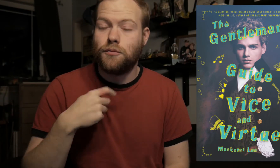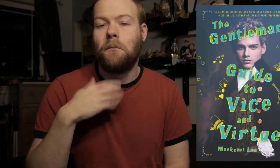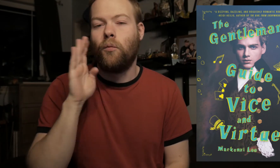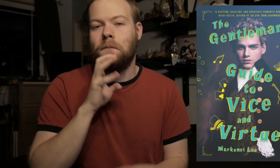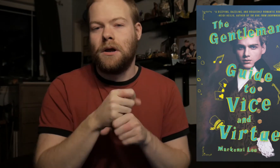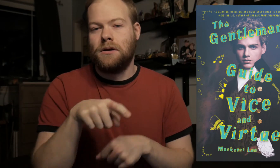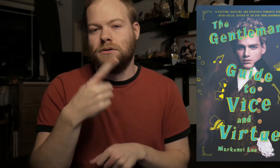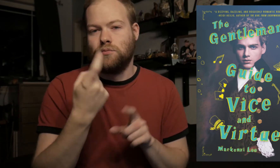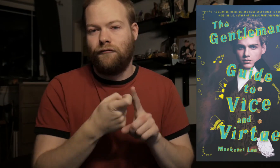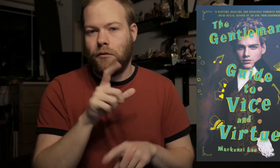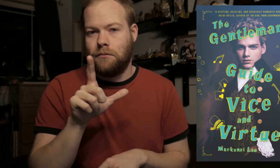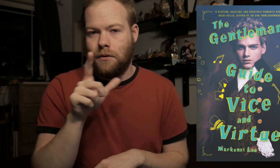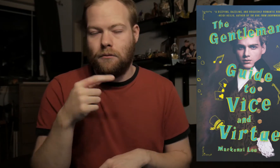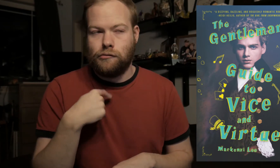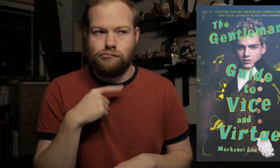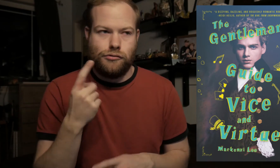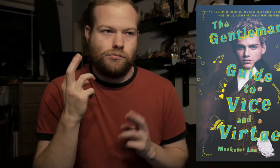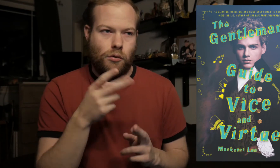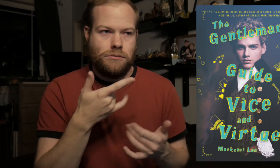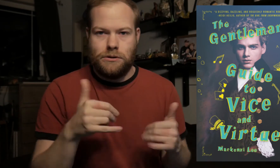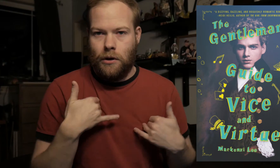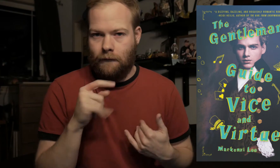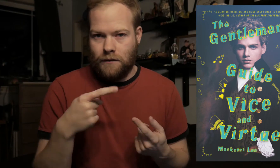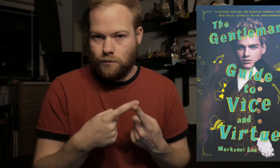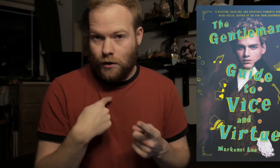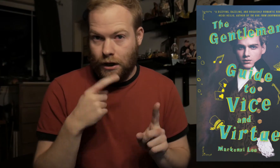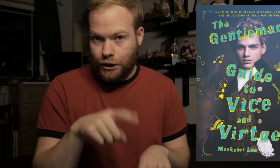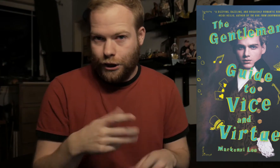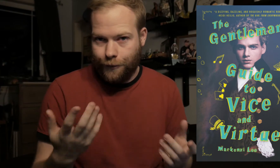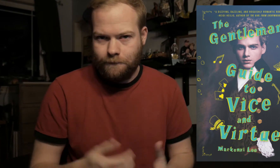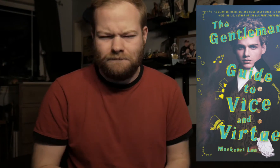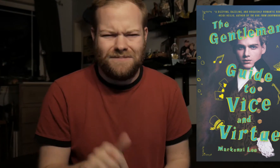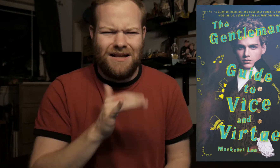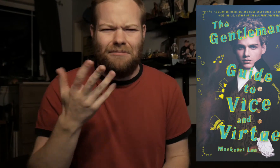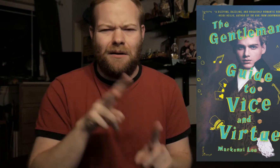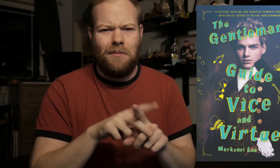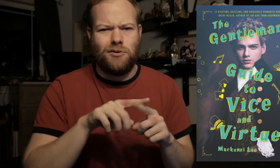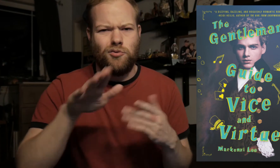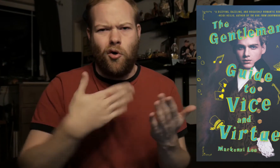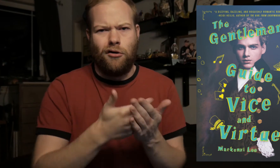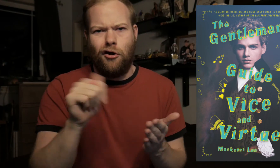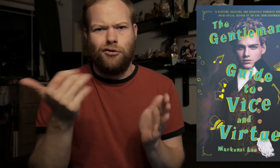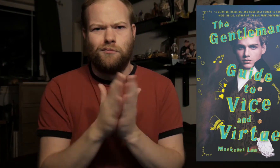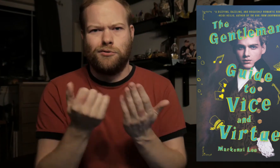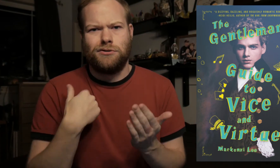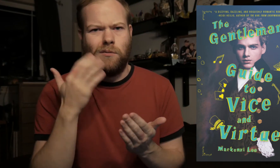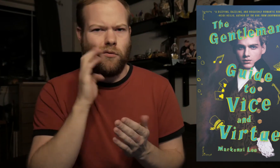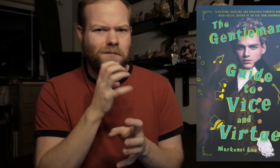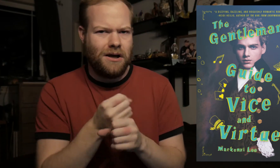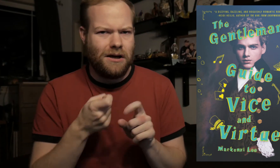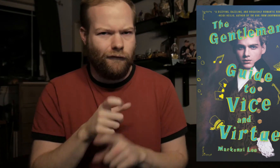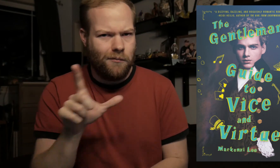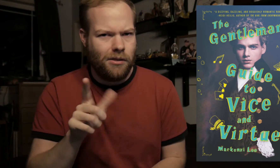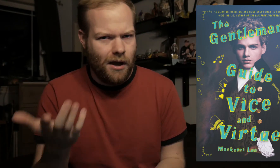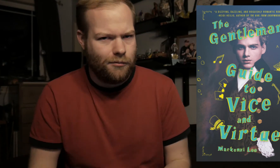I’ll be getting this one from my library, I just hope they still have it when I go. The same thing applies to all the other books I will be getting from the library.